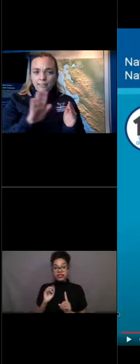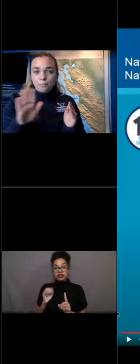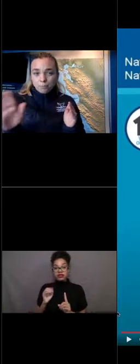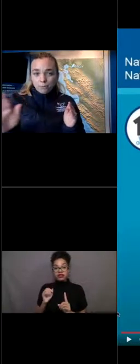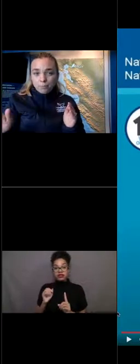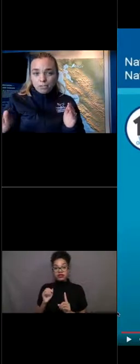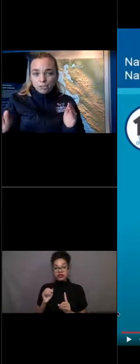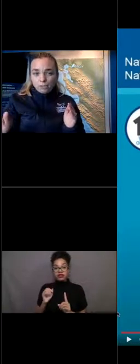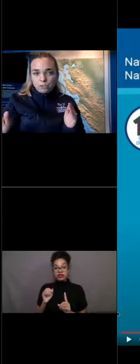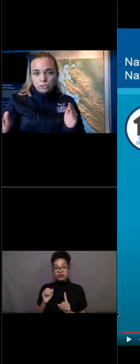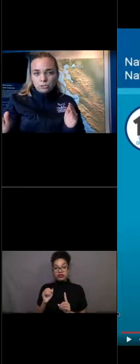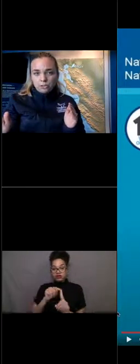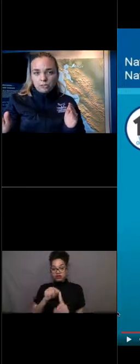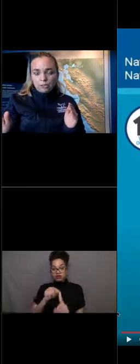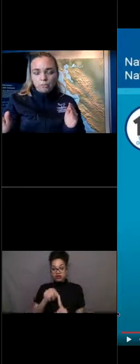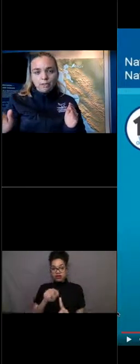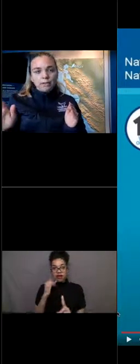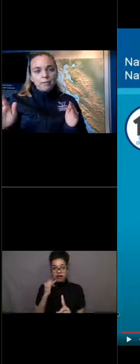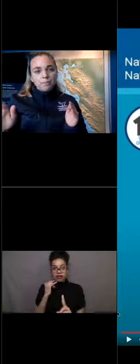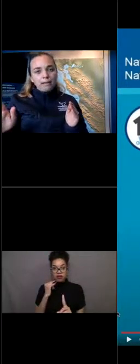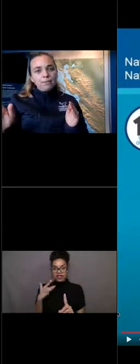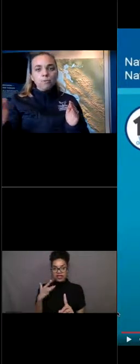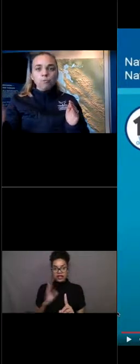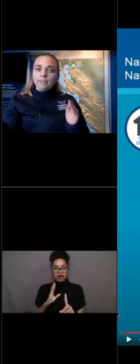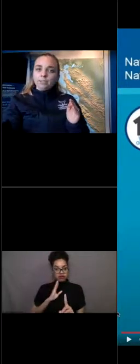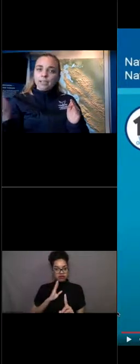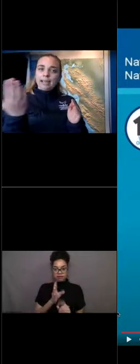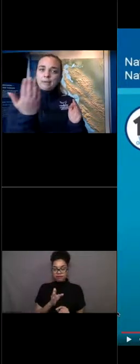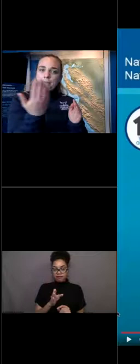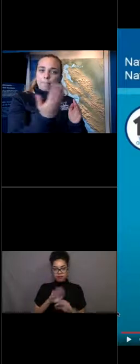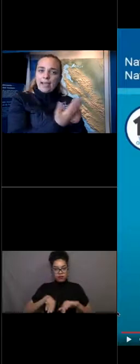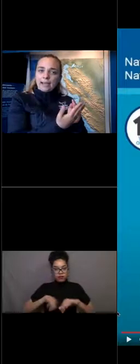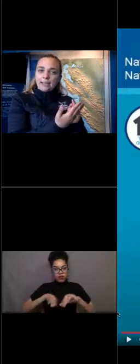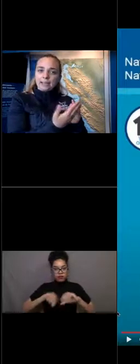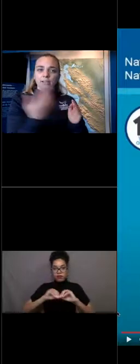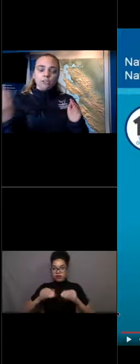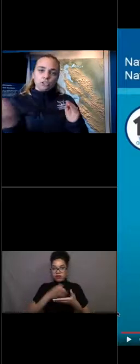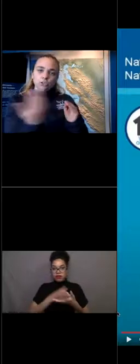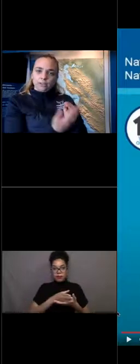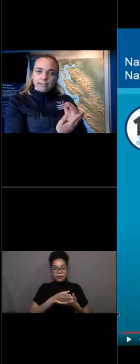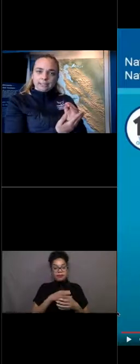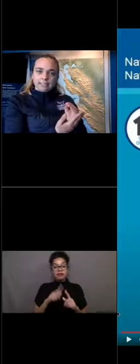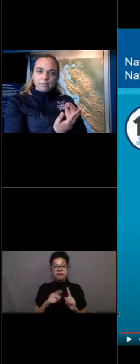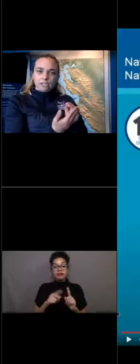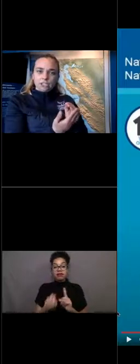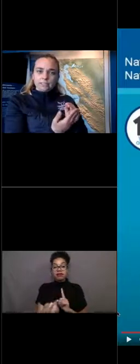they pretty much go straight through. But when they're heading back to their nesting beaches,